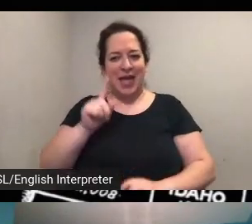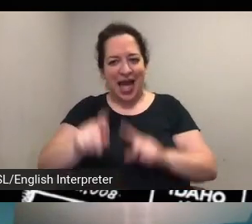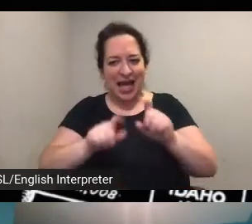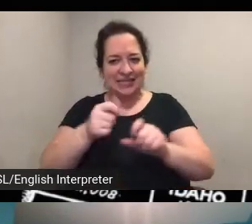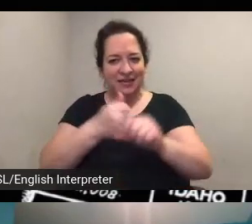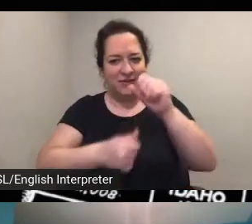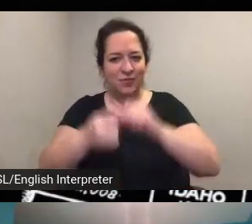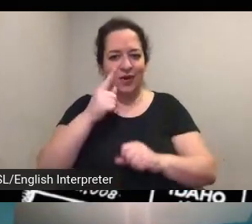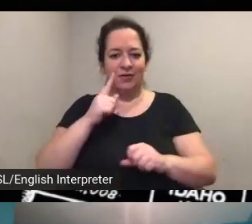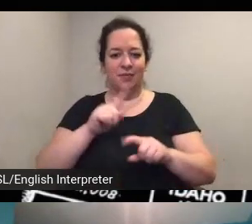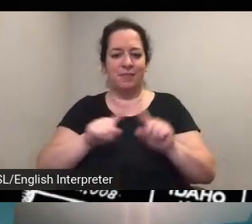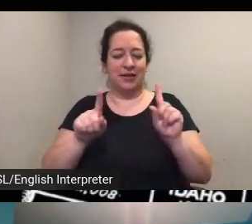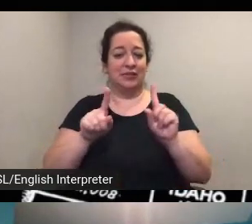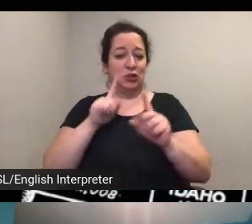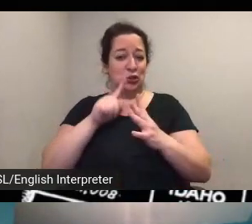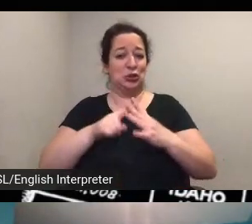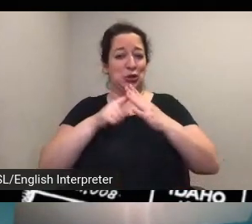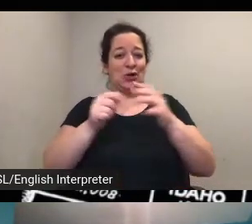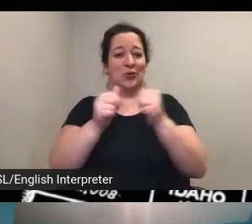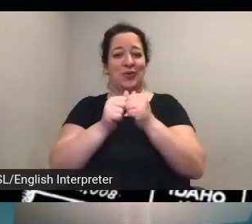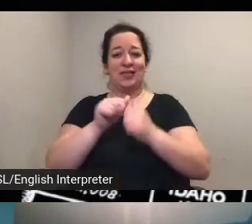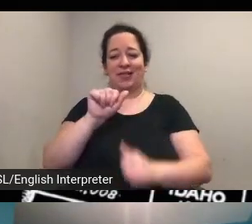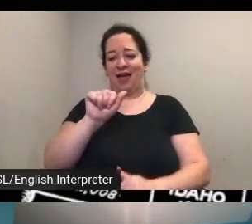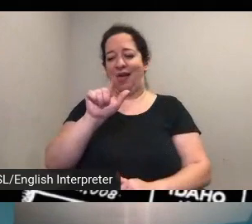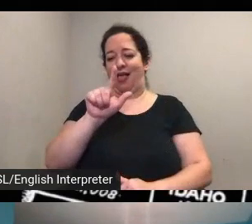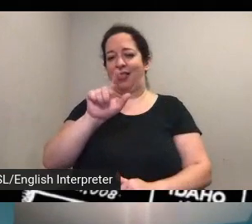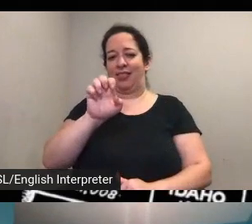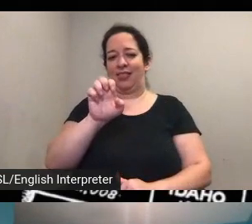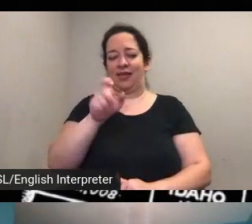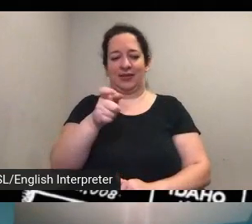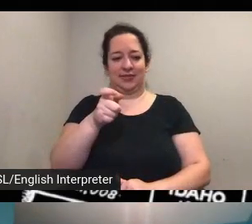with alex again on that in terms of things that